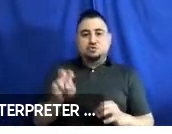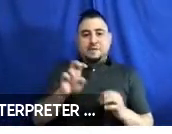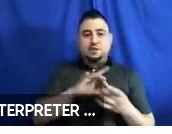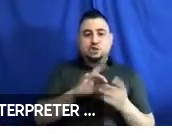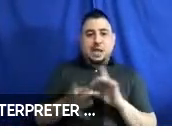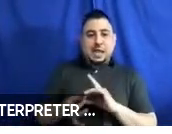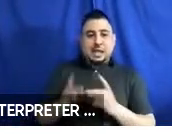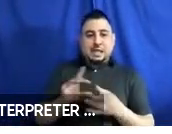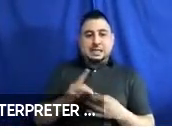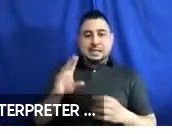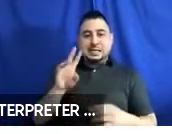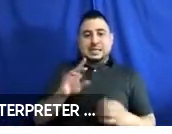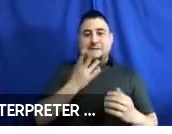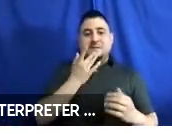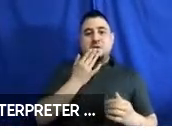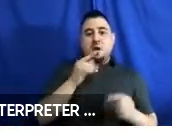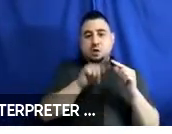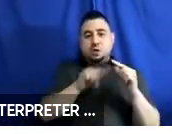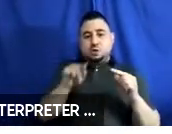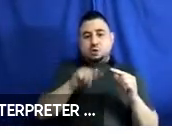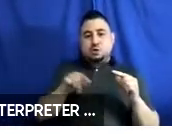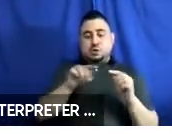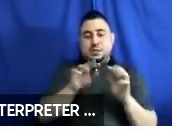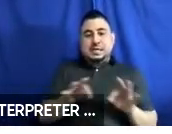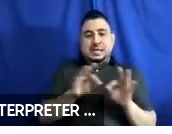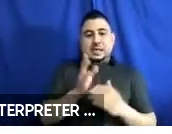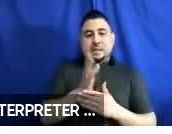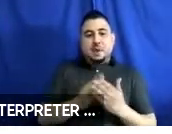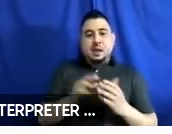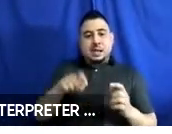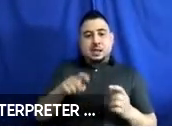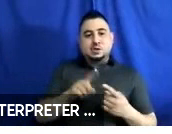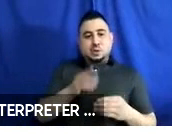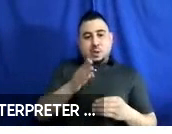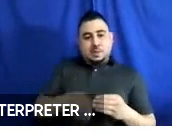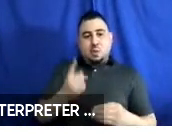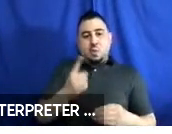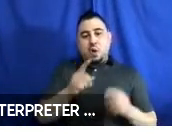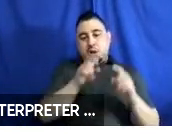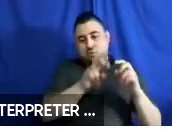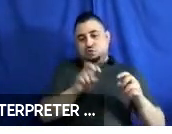colored circles correspond to the key elements necessary to complete a trip. Trip planning,